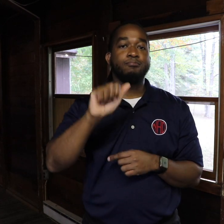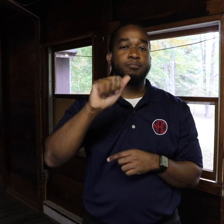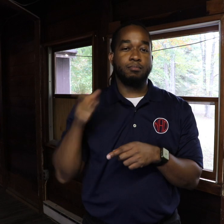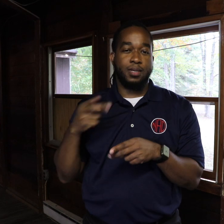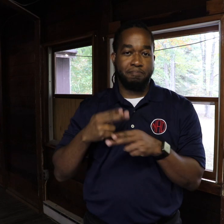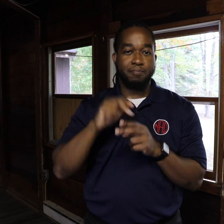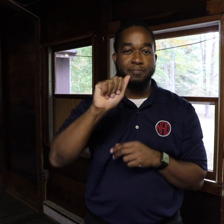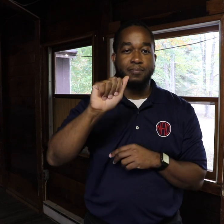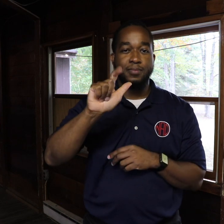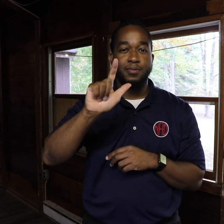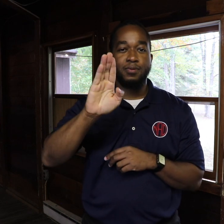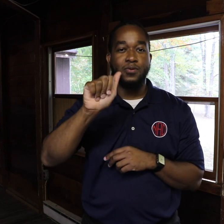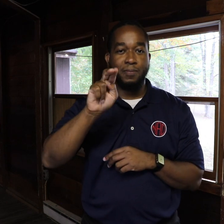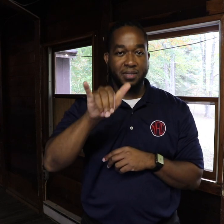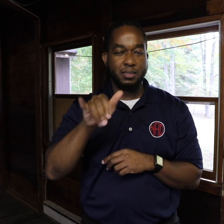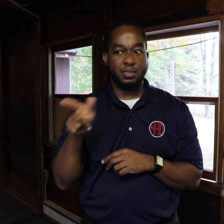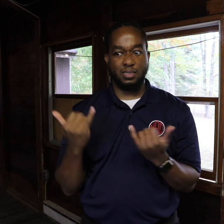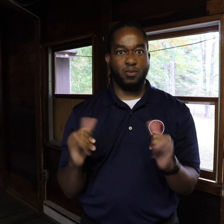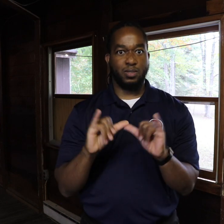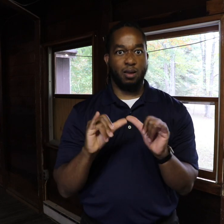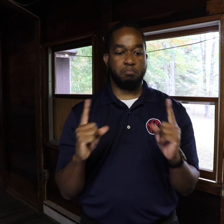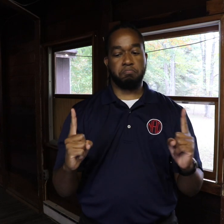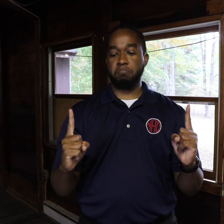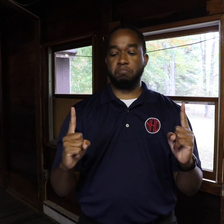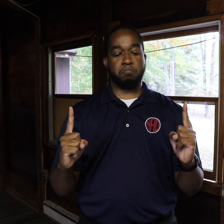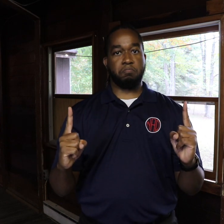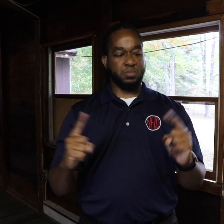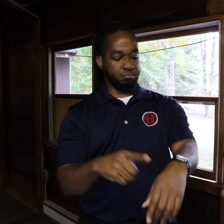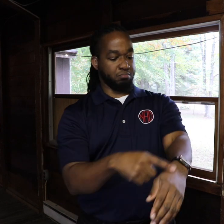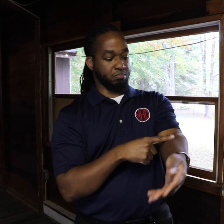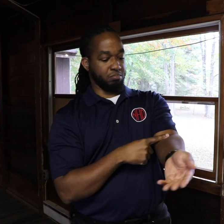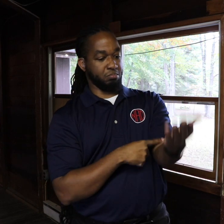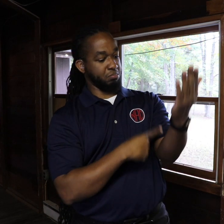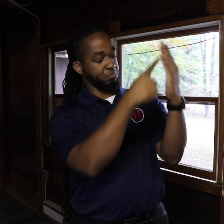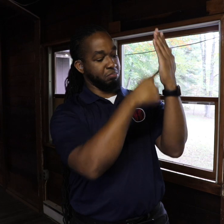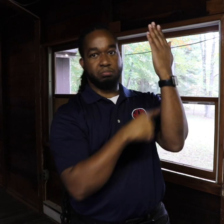Her name is Albany, and she is about as big as my forearm.